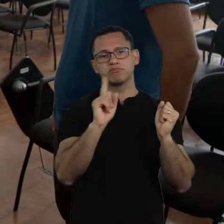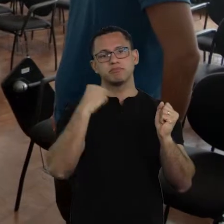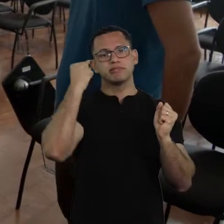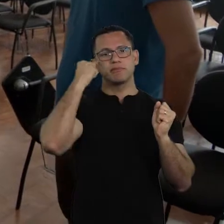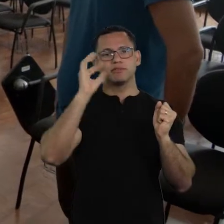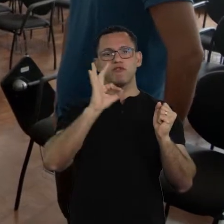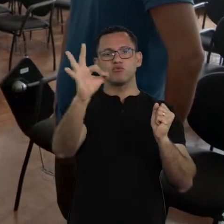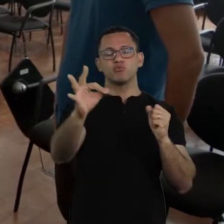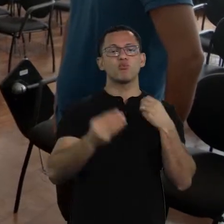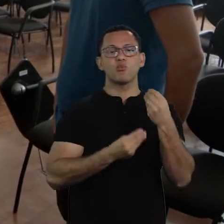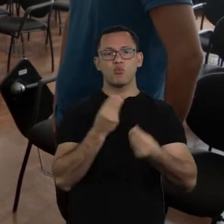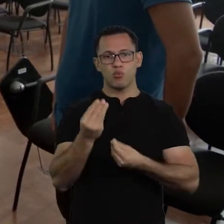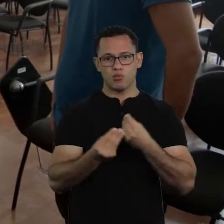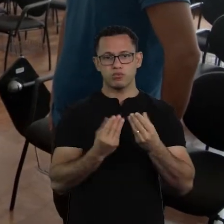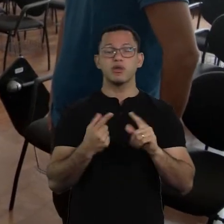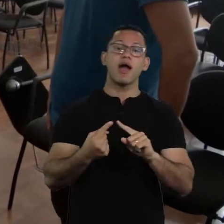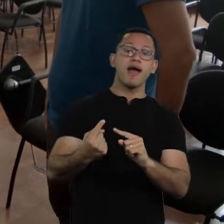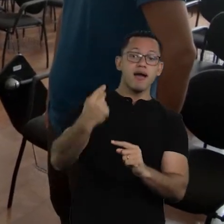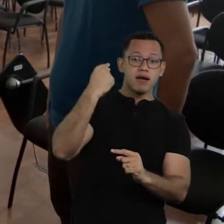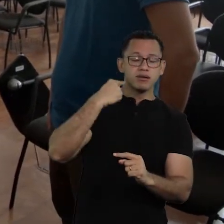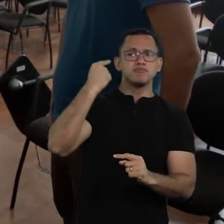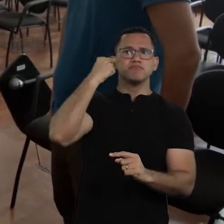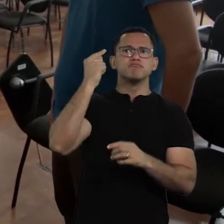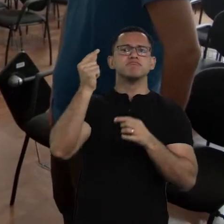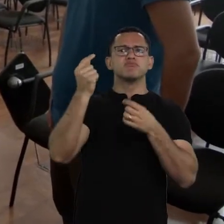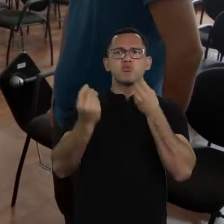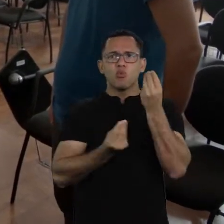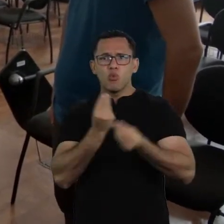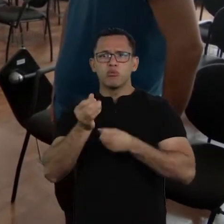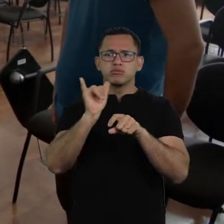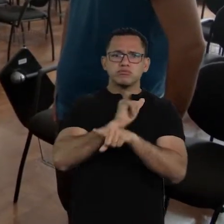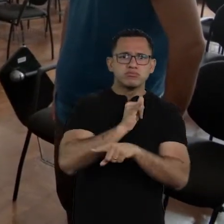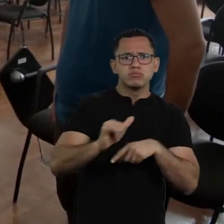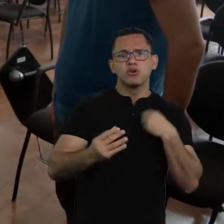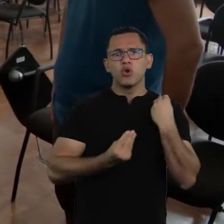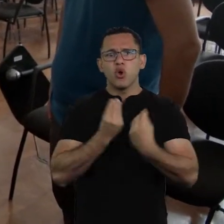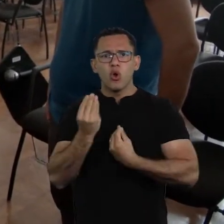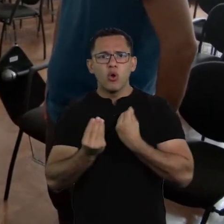who were abolitionists had this perception,